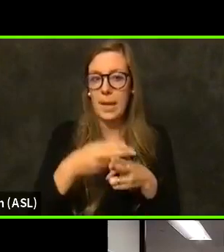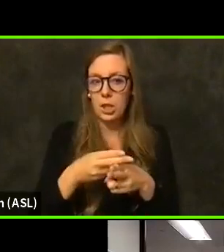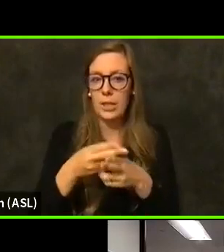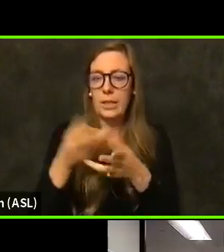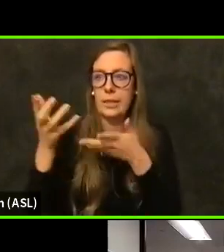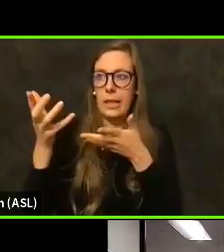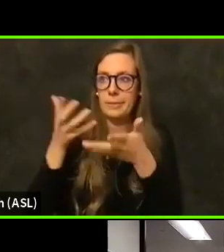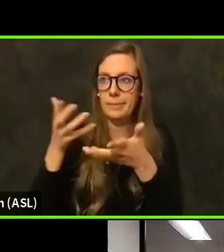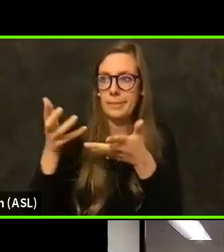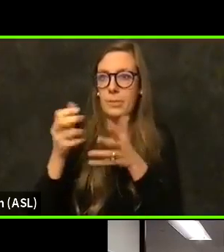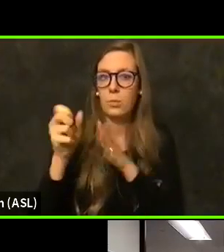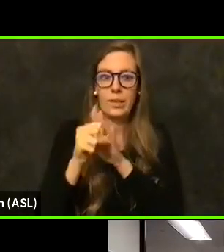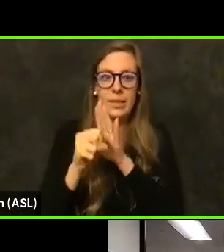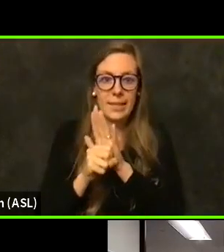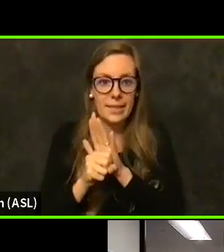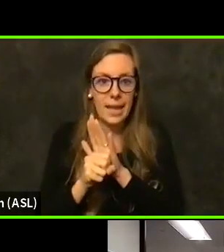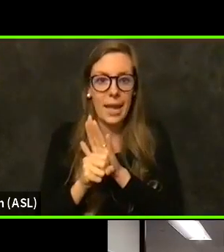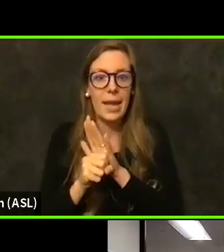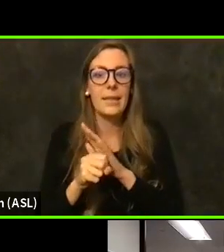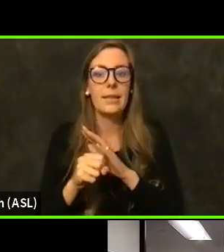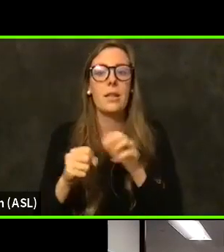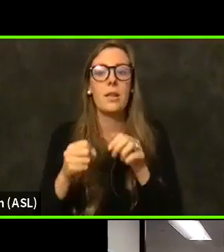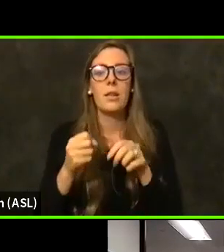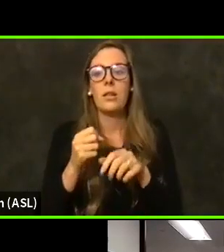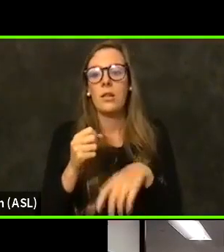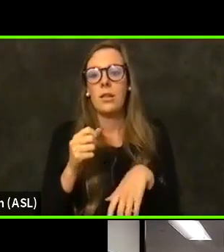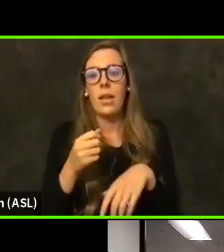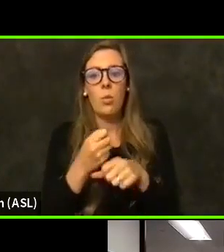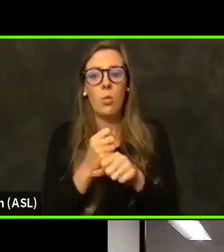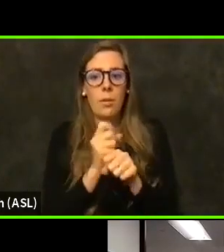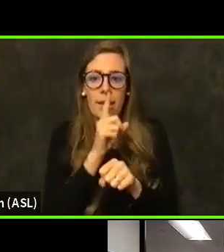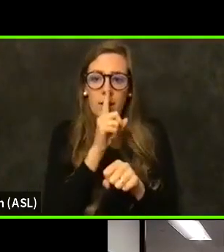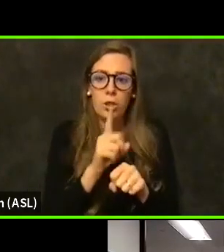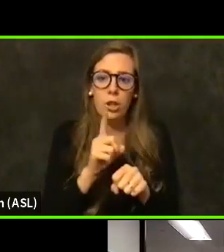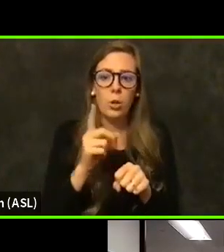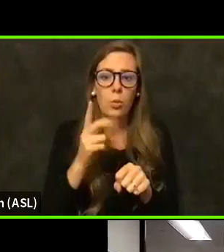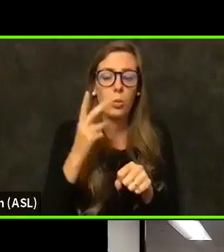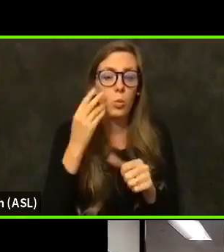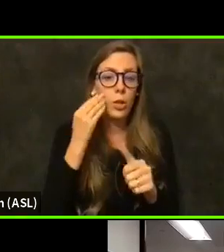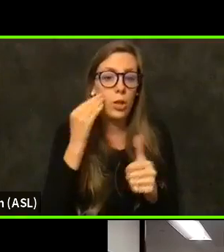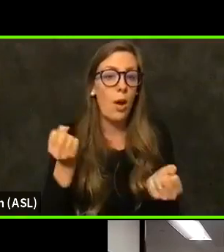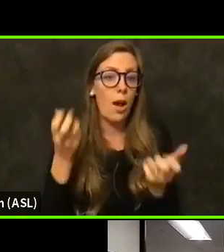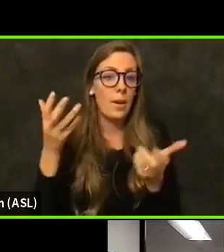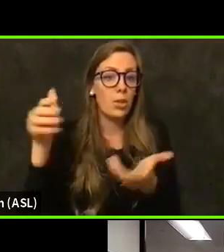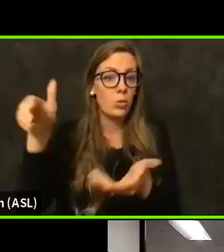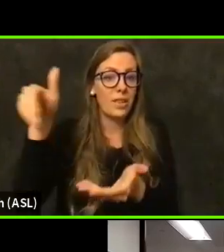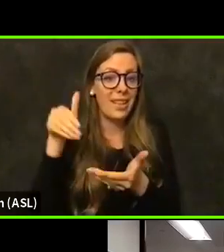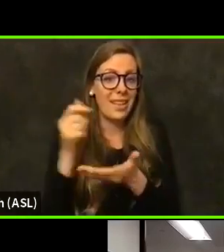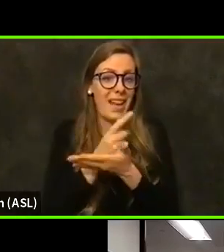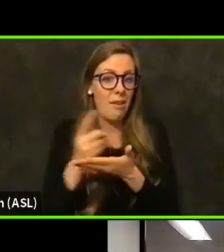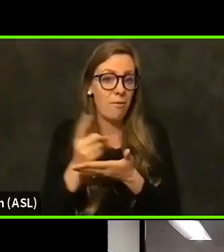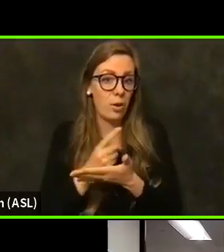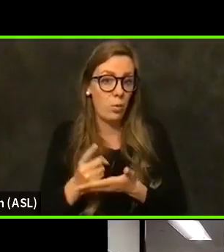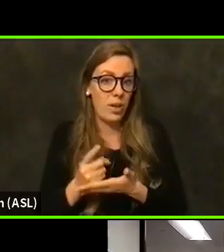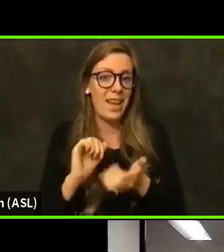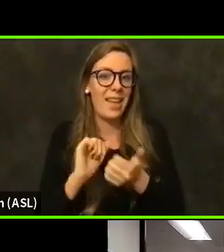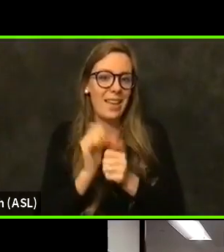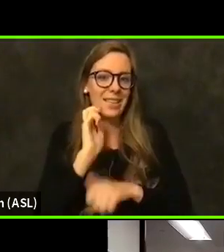hear weekly state state what our allocation is going to be. And that's how we expand our capacity.